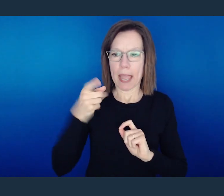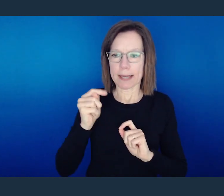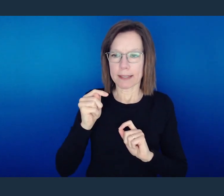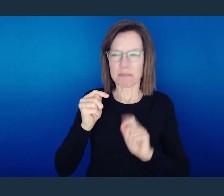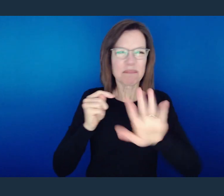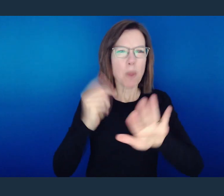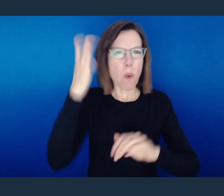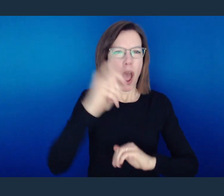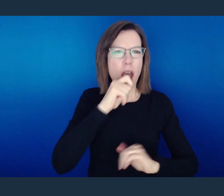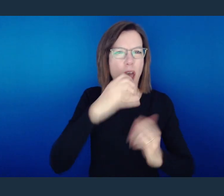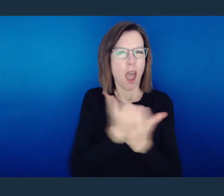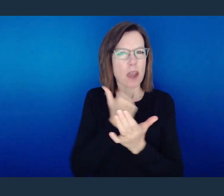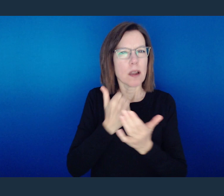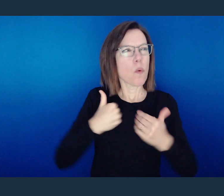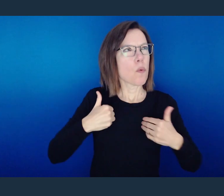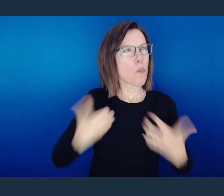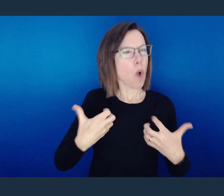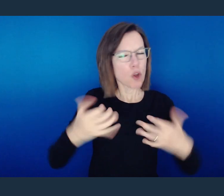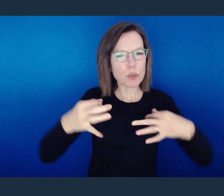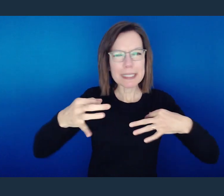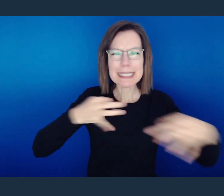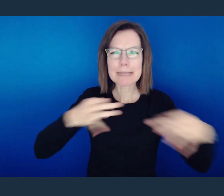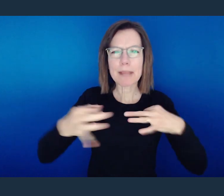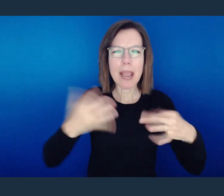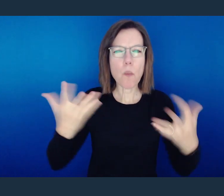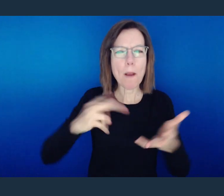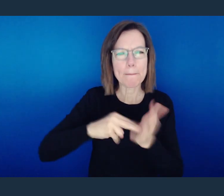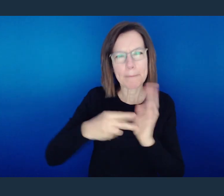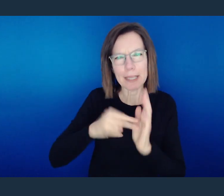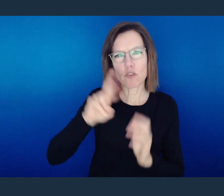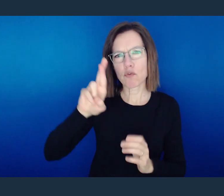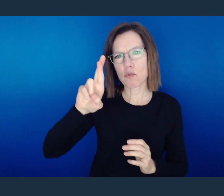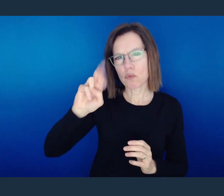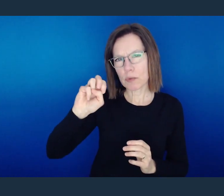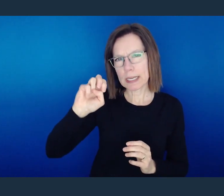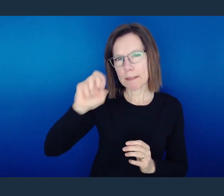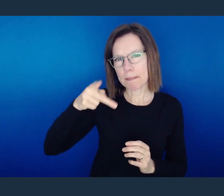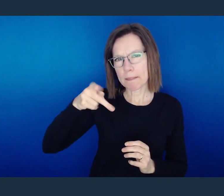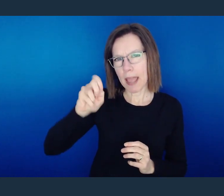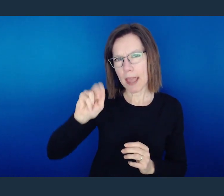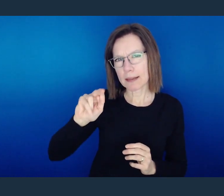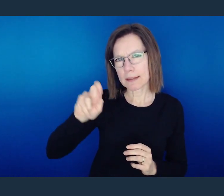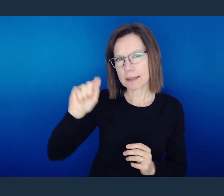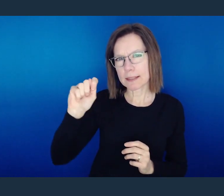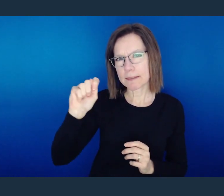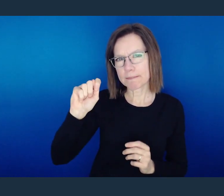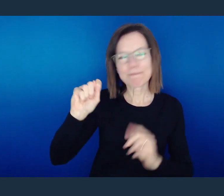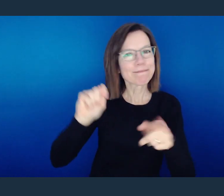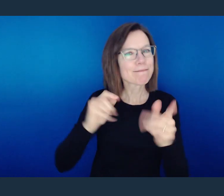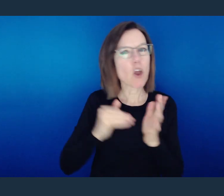I think now is a good time for me to express a fuller idea of repentance, because sometimes